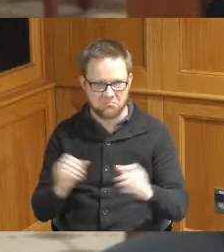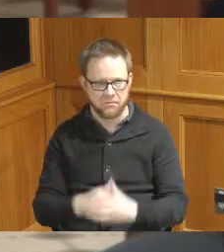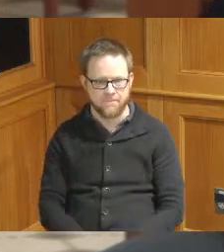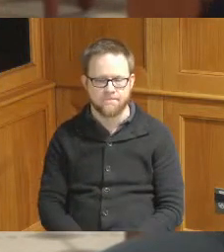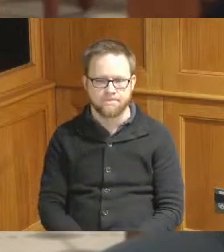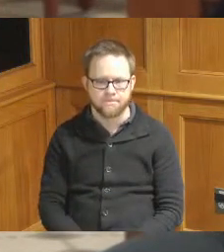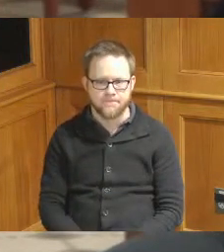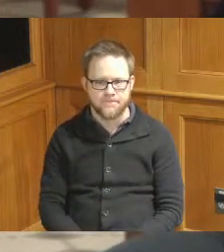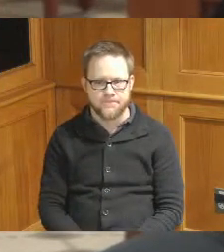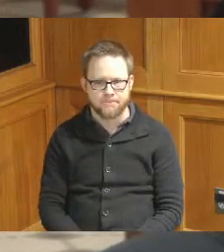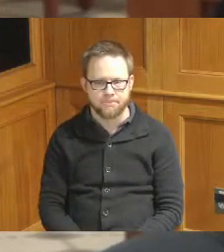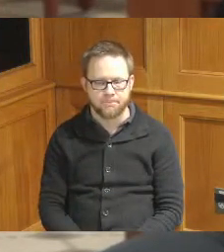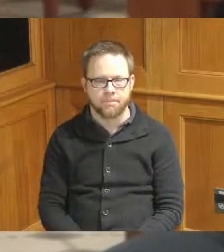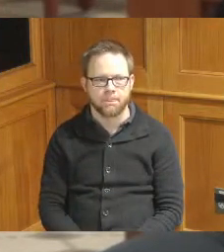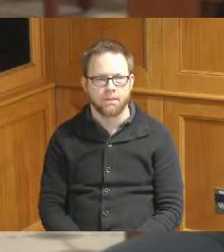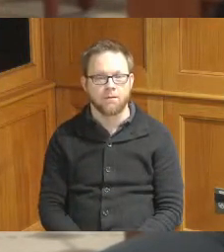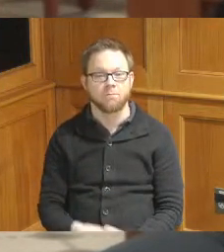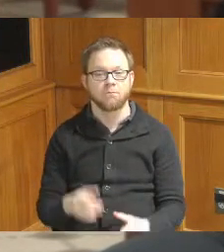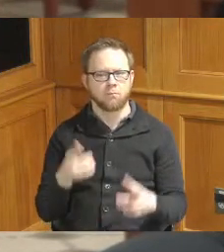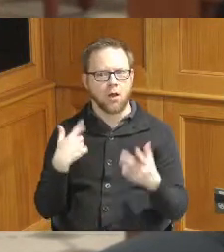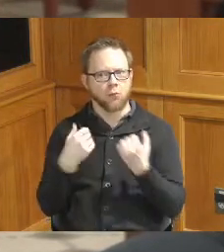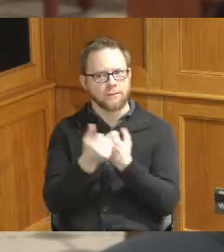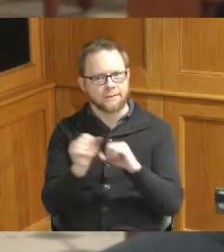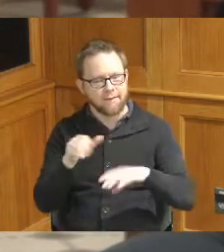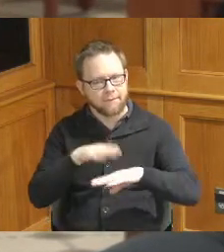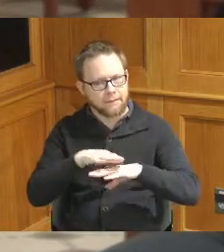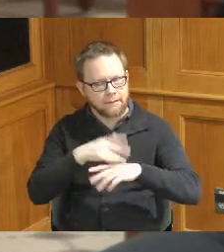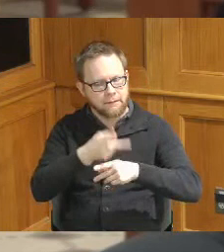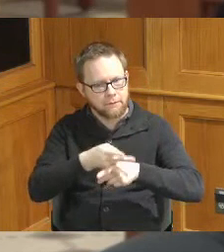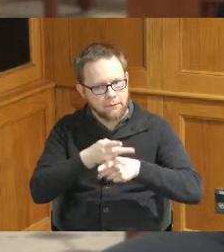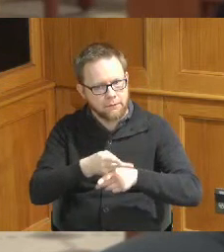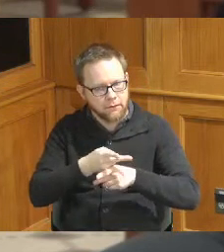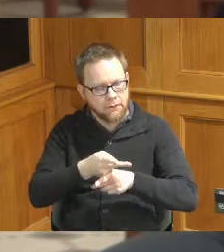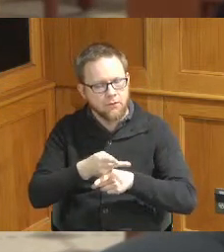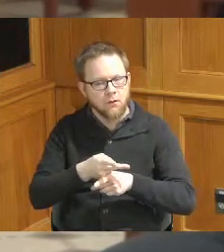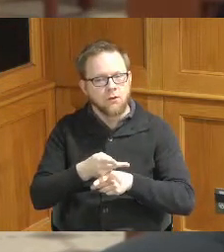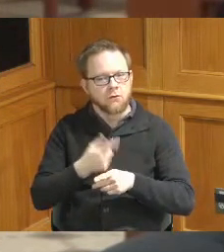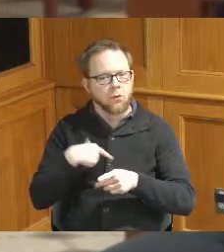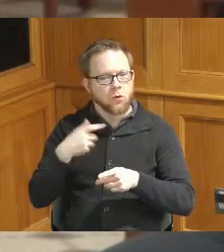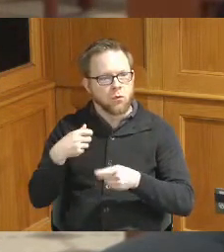area but as a safety precaution one of the things we wanted to get out especially with